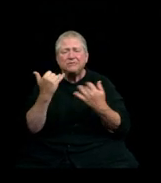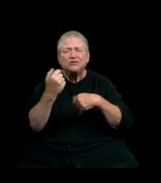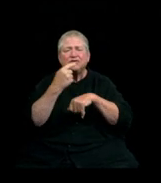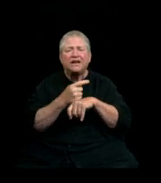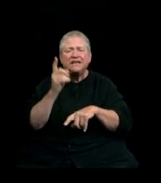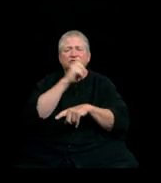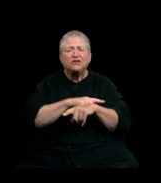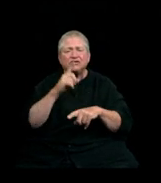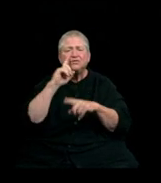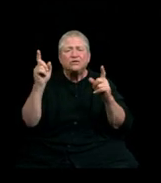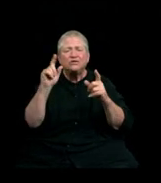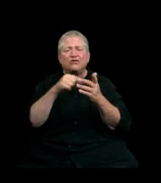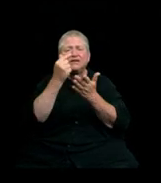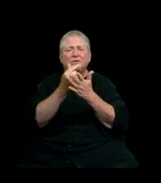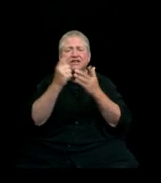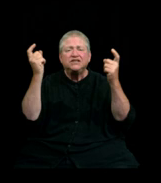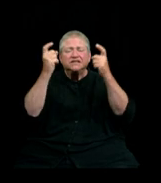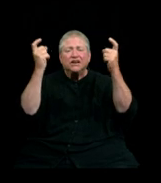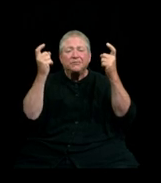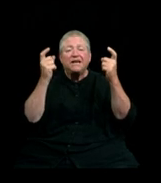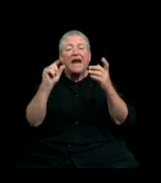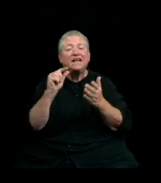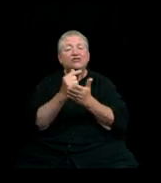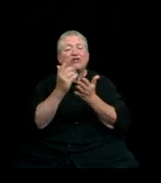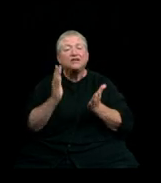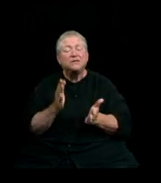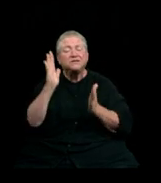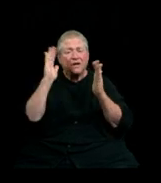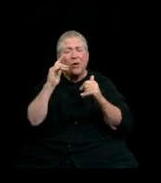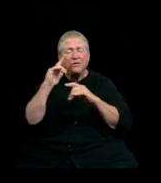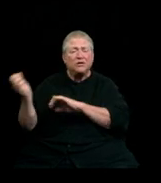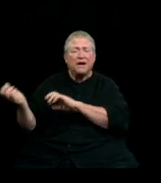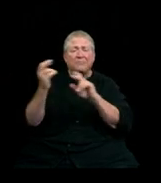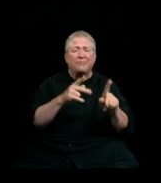And graduates, I hope that you will return to campus someday soon to participate in a traditional